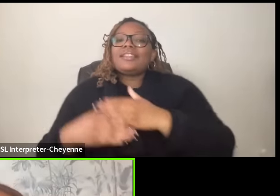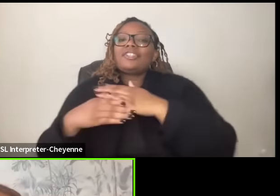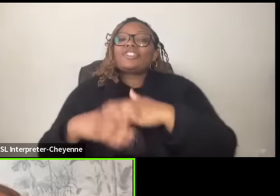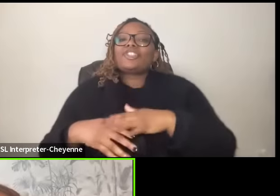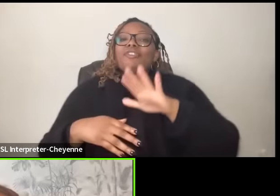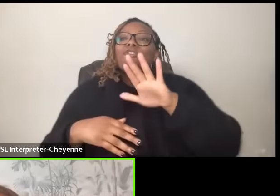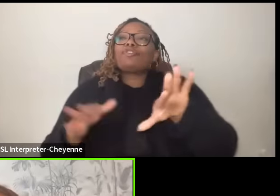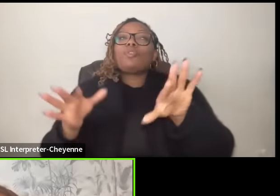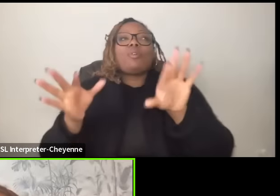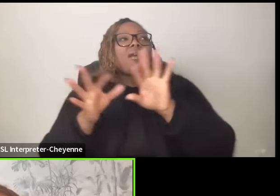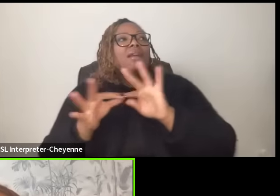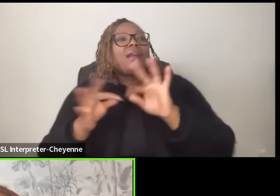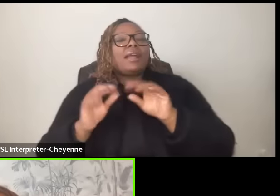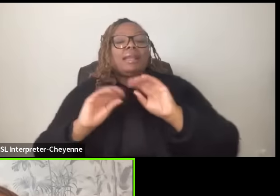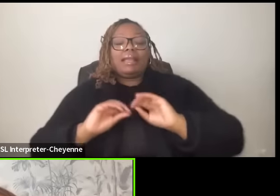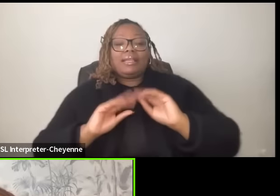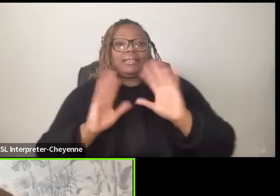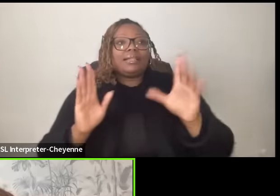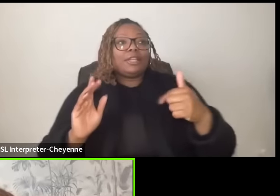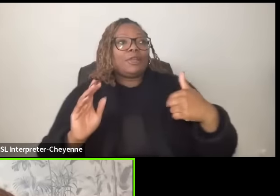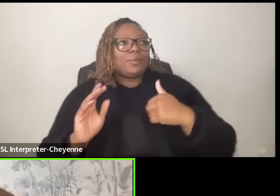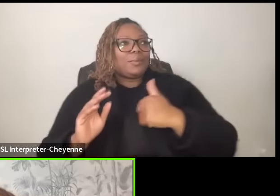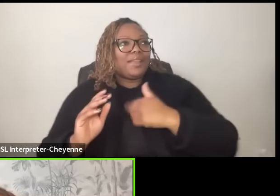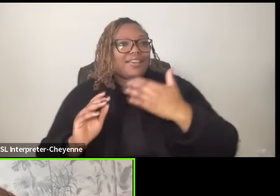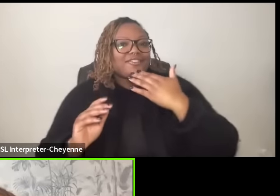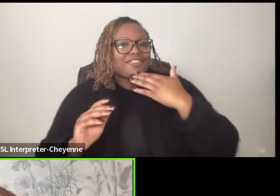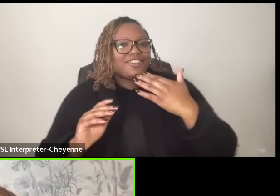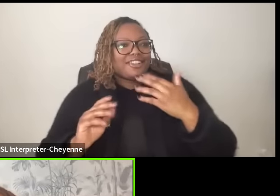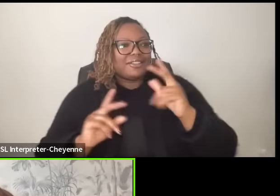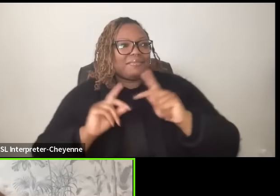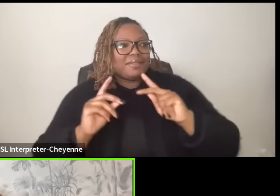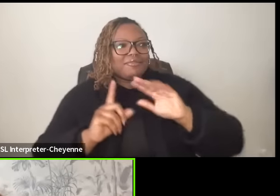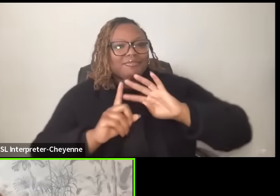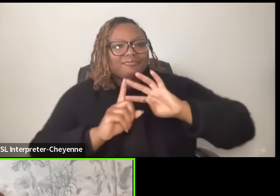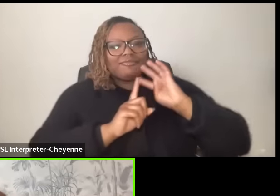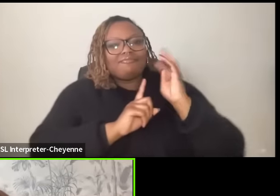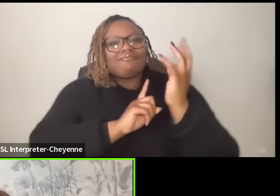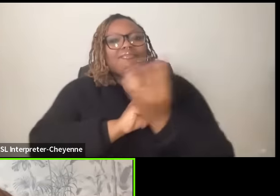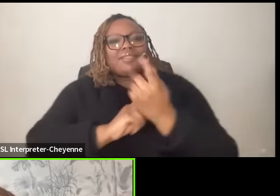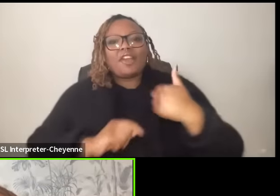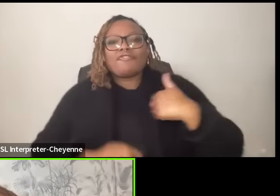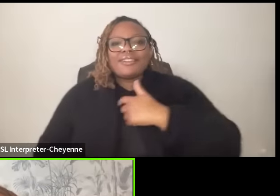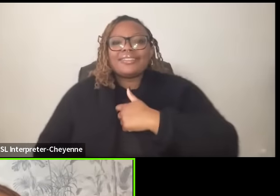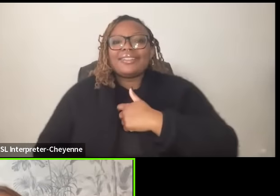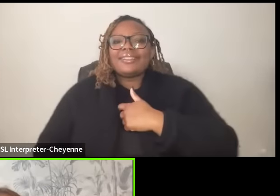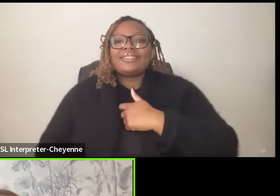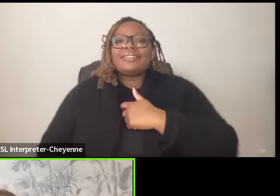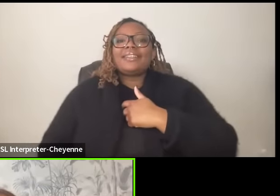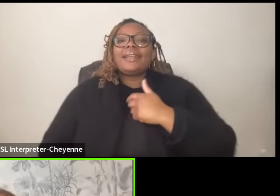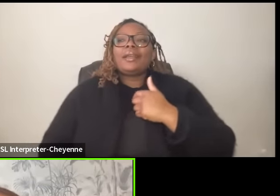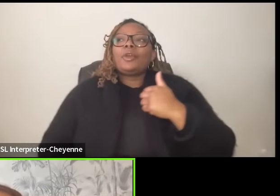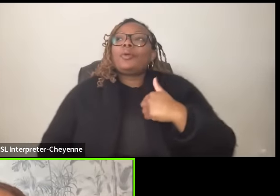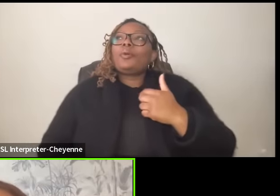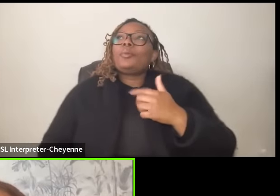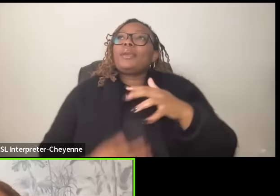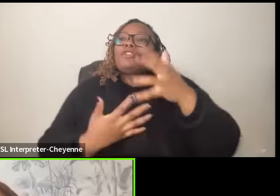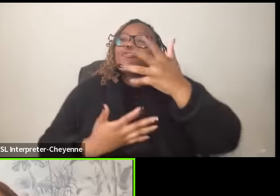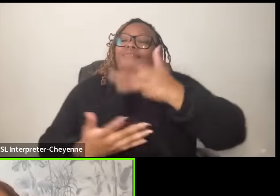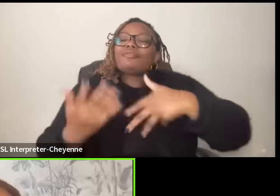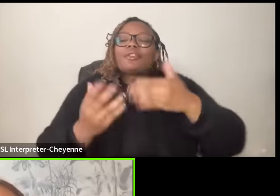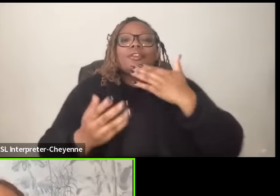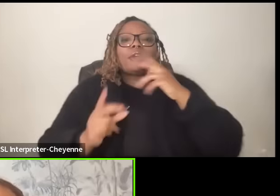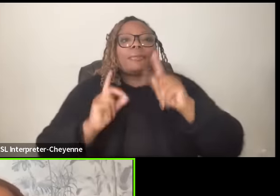really clear that we are in good company we are in good company of those who have spoken up who have